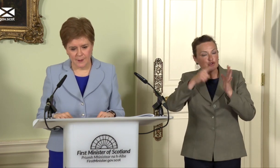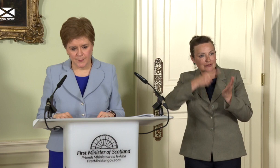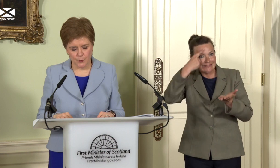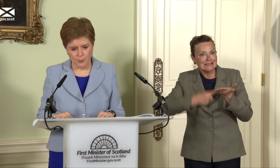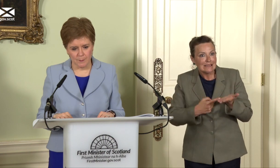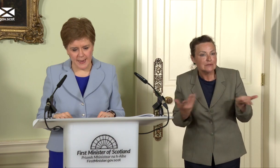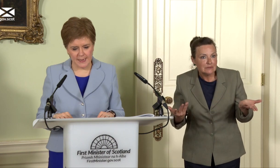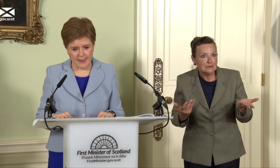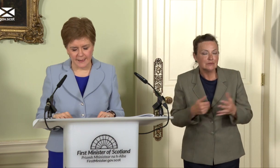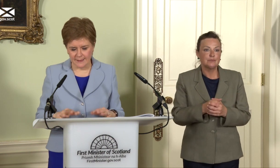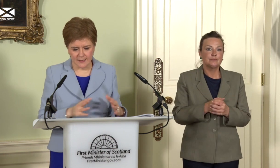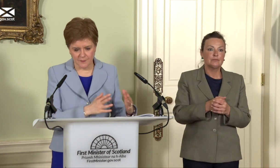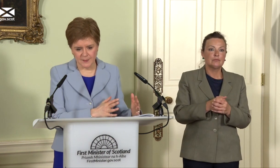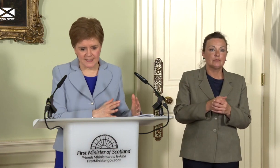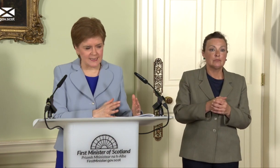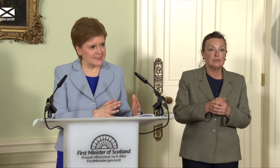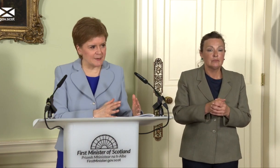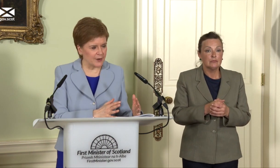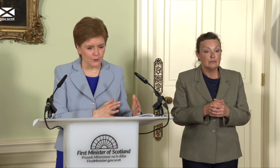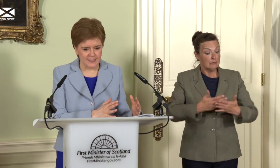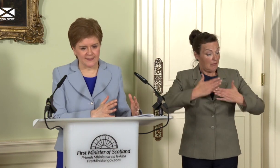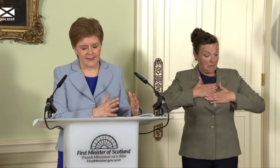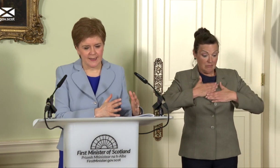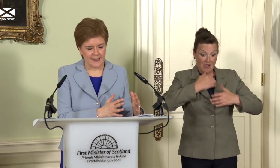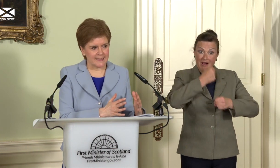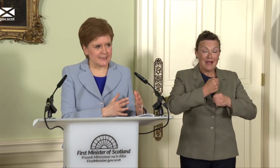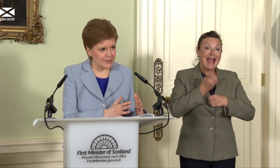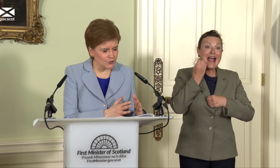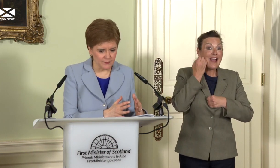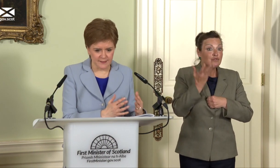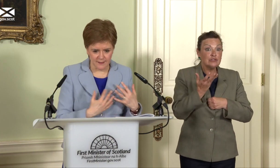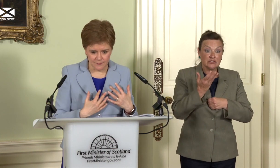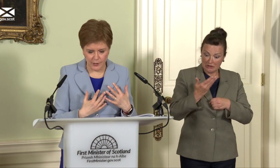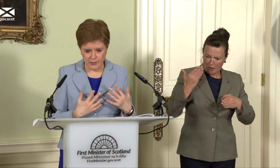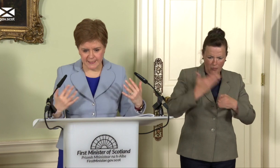people make. The Government’s day to day priorities continue. These are priorities